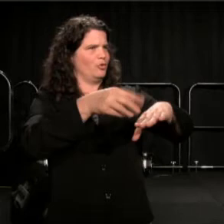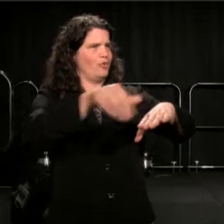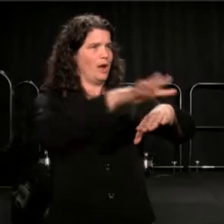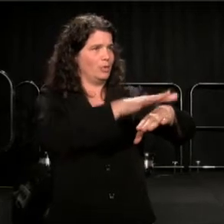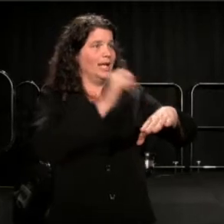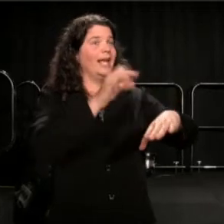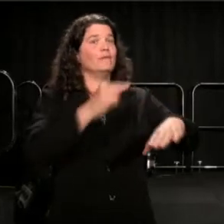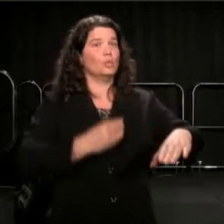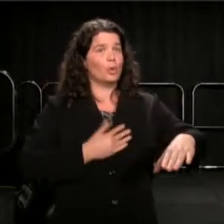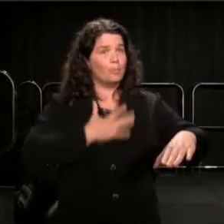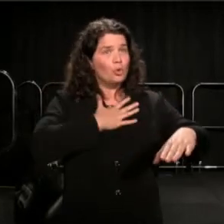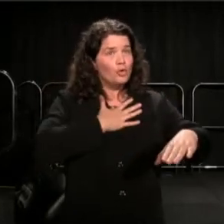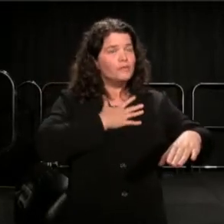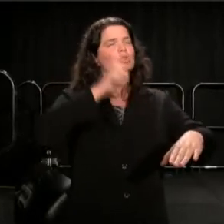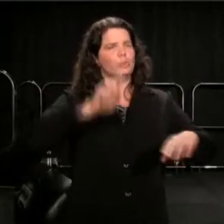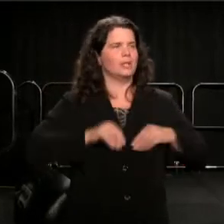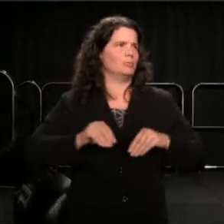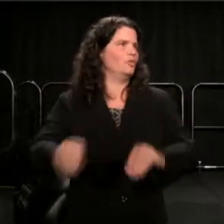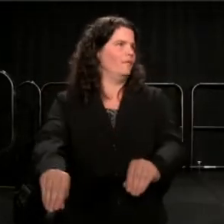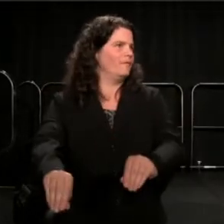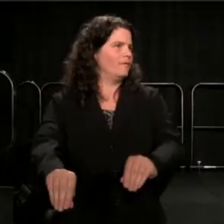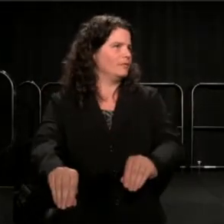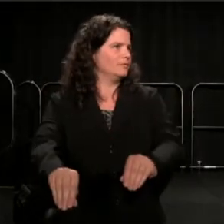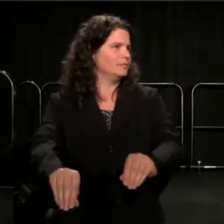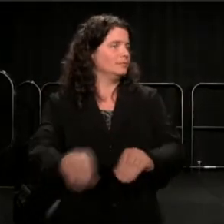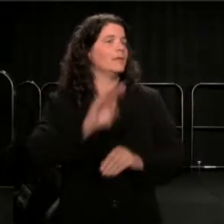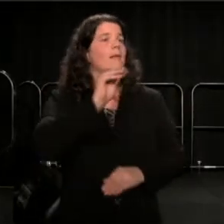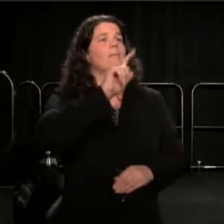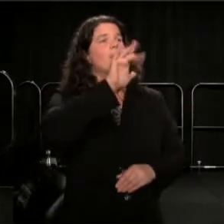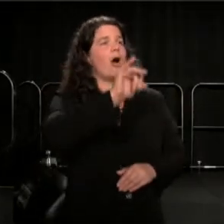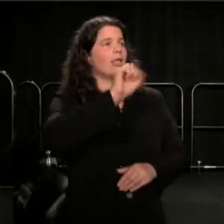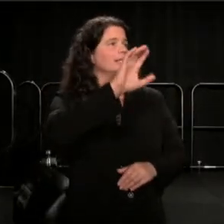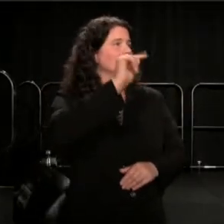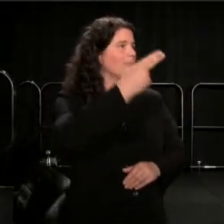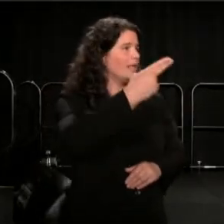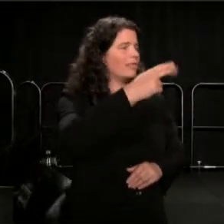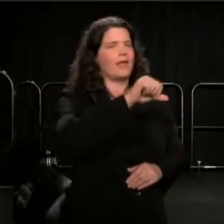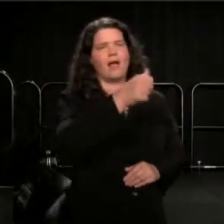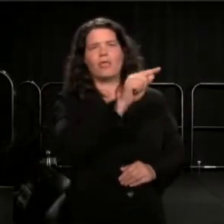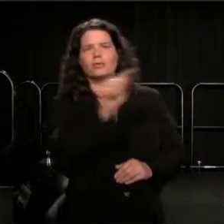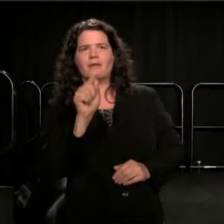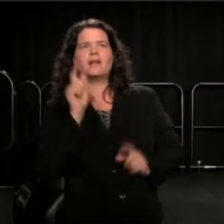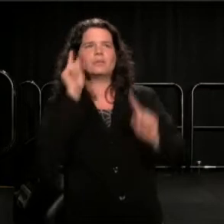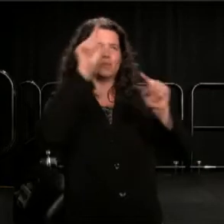Like I said, Molly Smith and the others, where on the hill today. The congressman sat in.